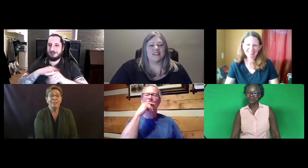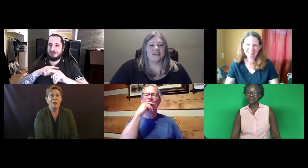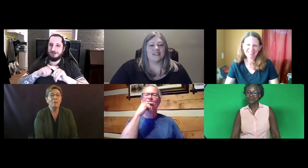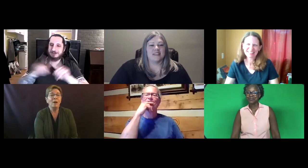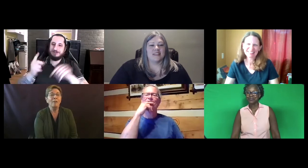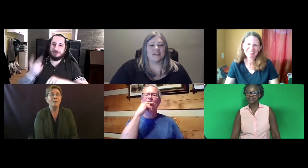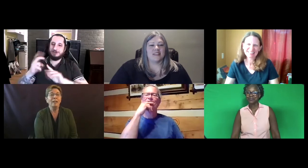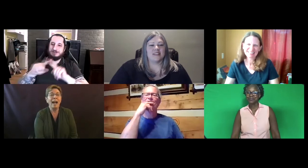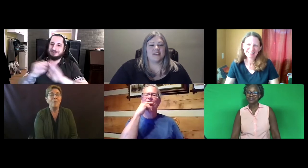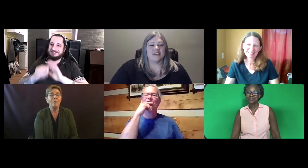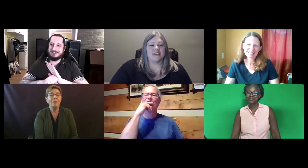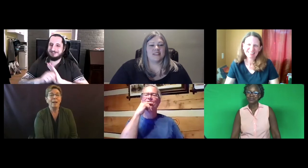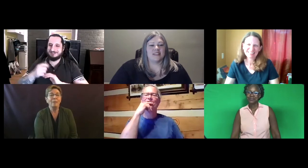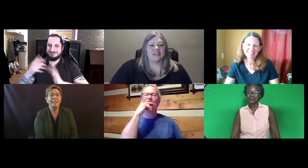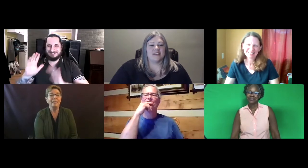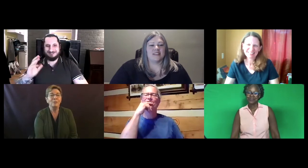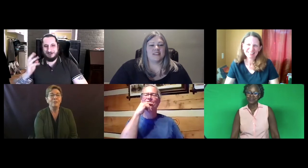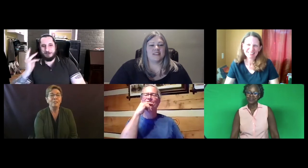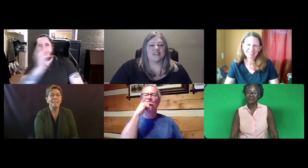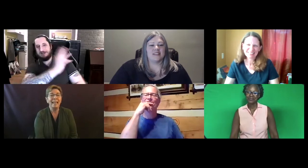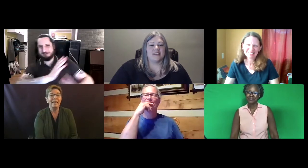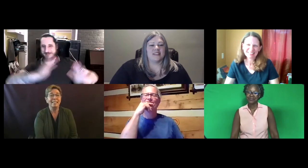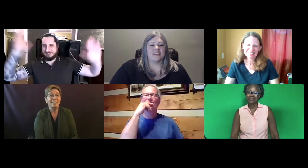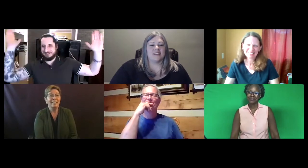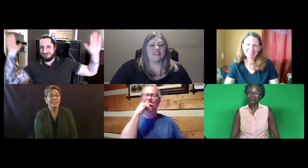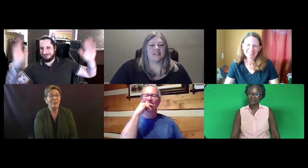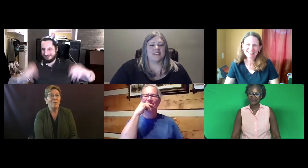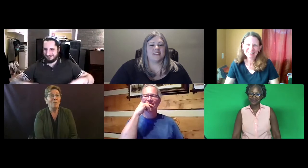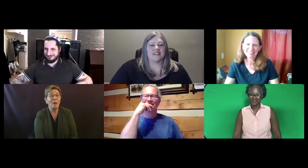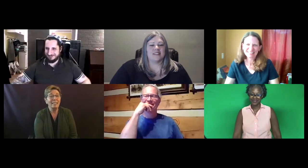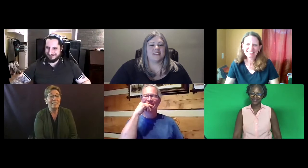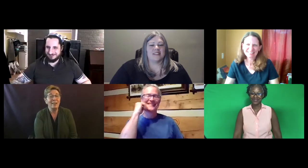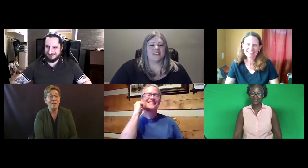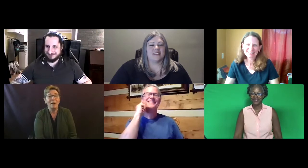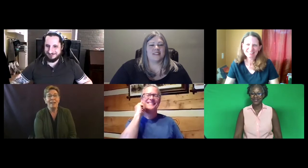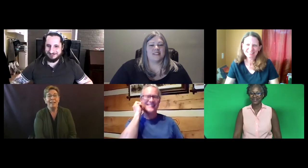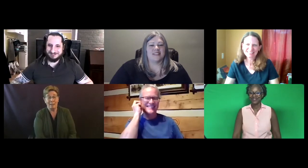I would drive for an hour and I would get to two different states, the West, you know.